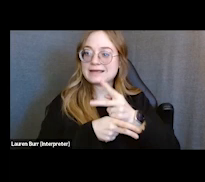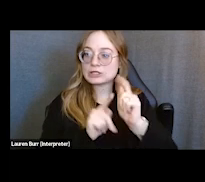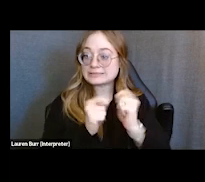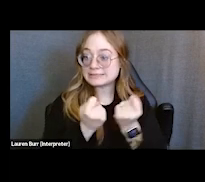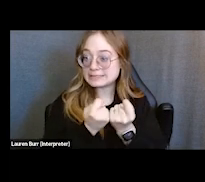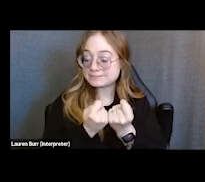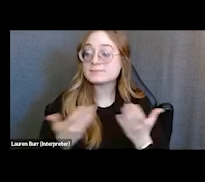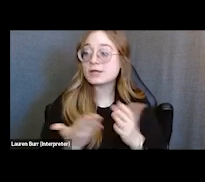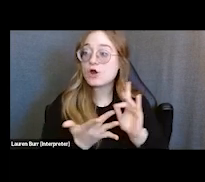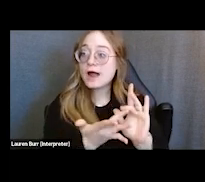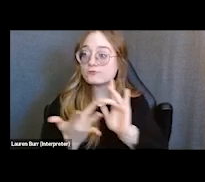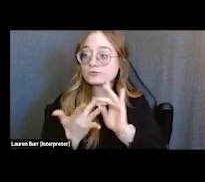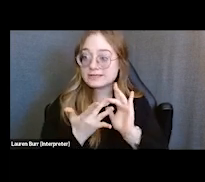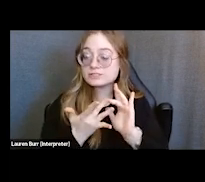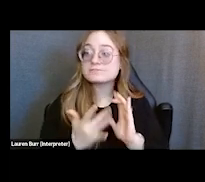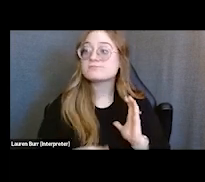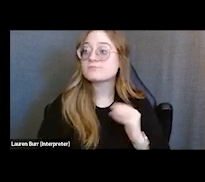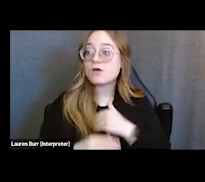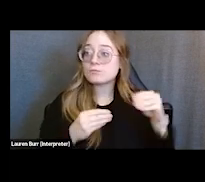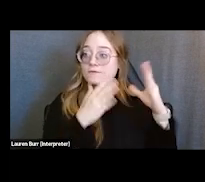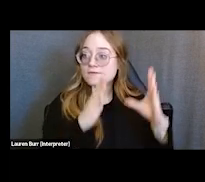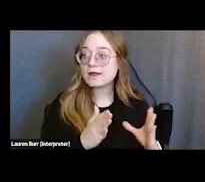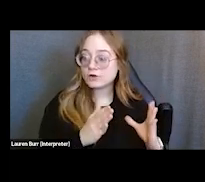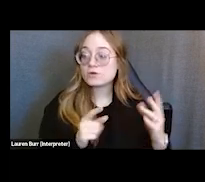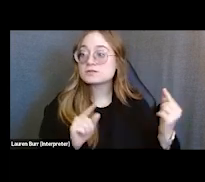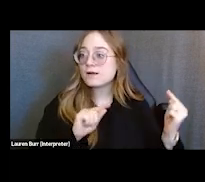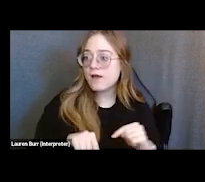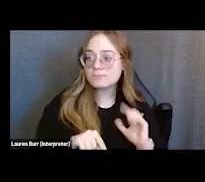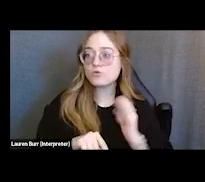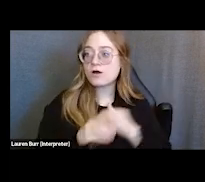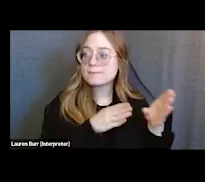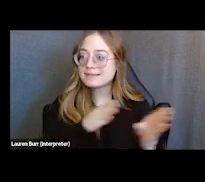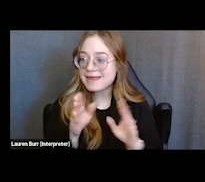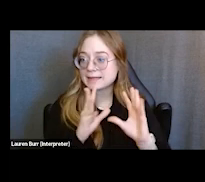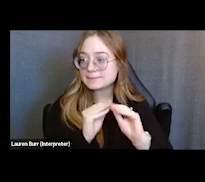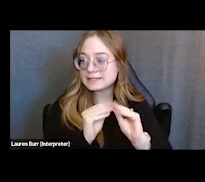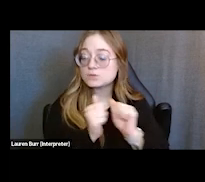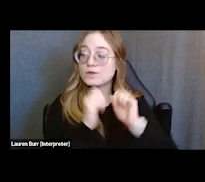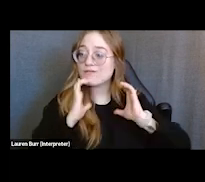attend our PAC meetings or planning of care meetings with clients. They have input.